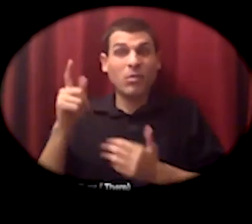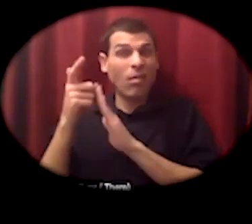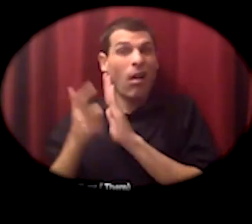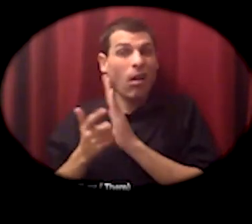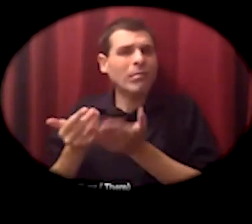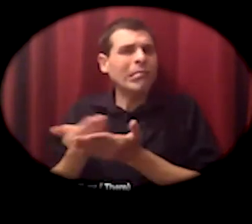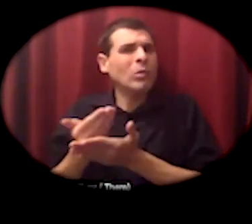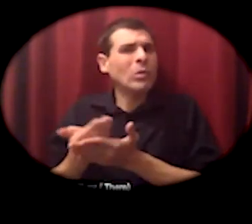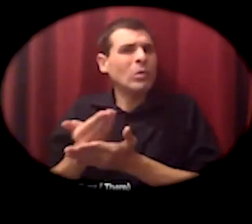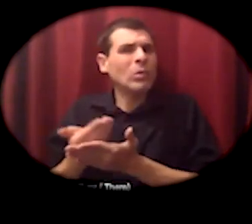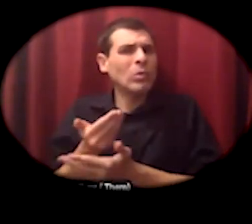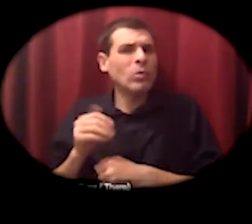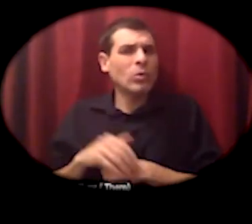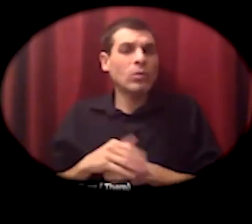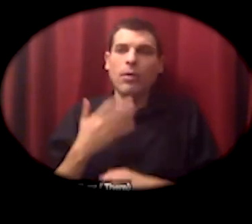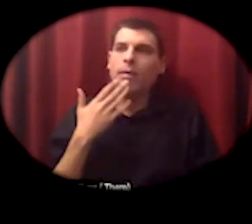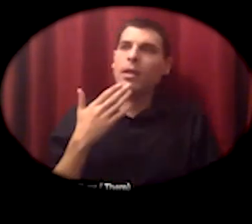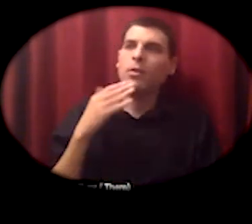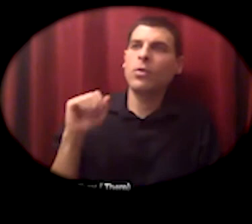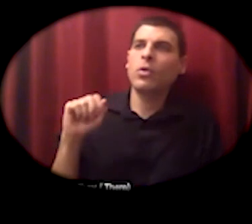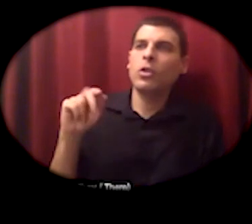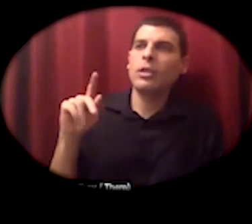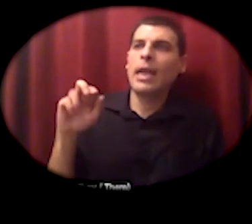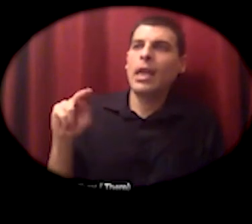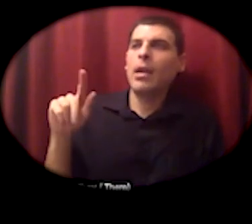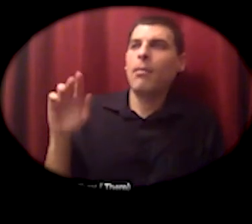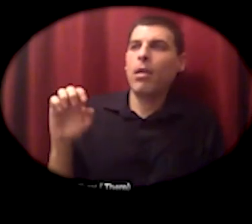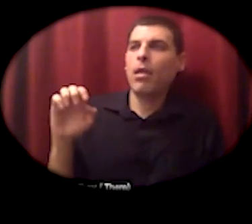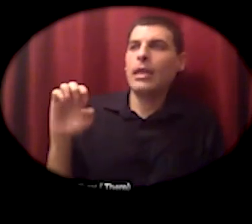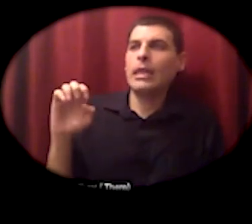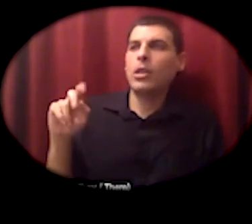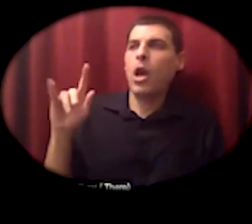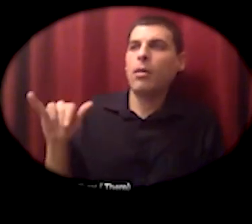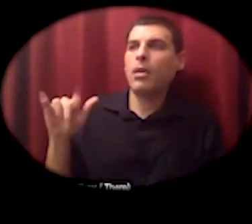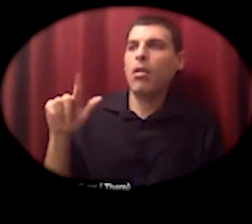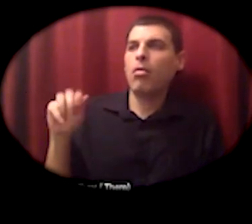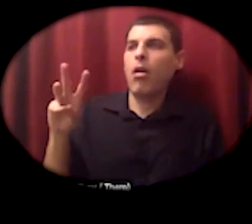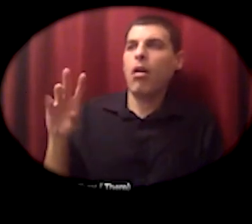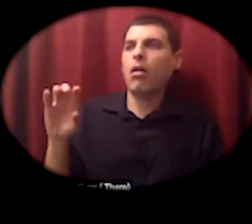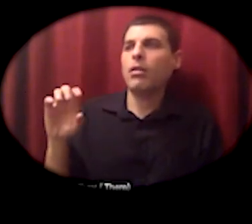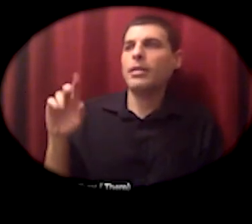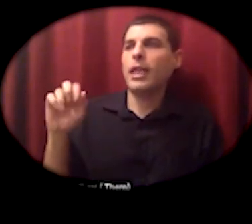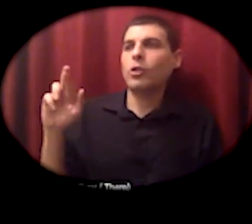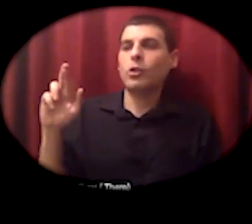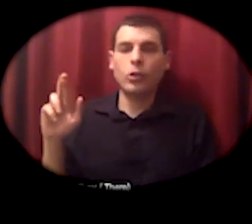many thanks to the sustainable economies law center for their work there and oh yes